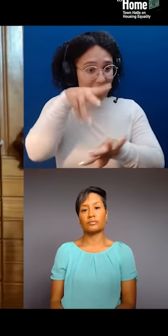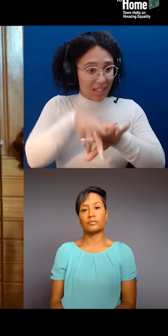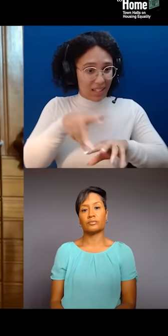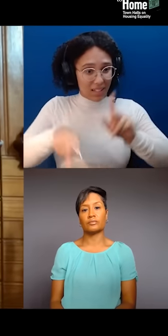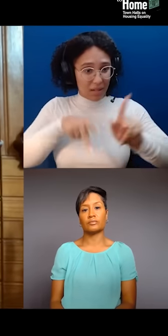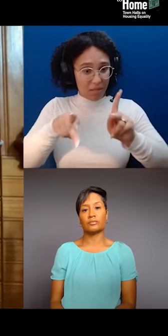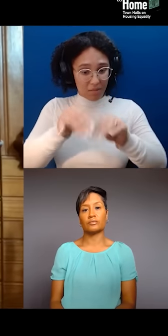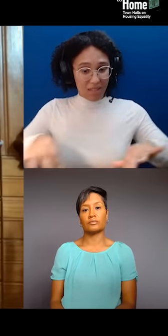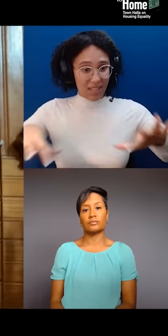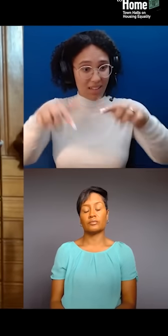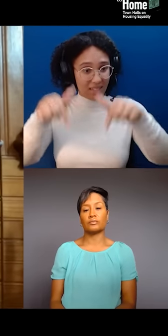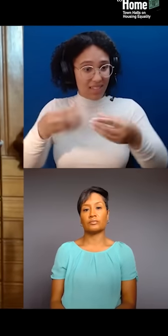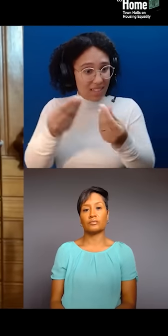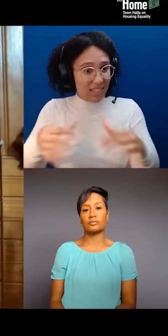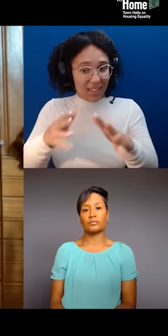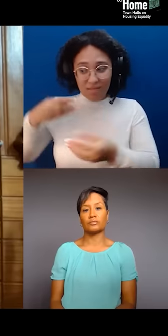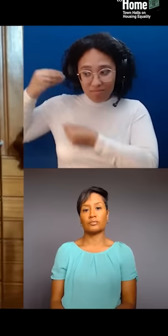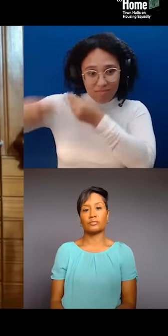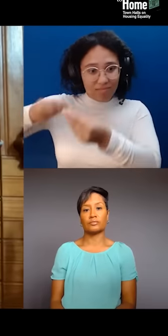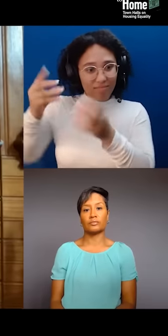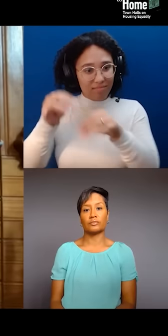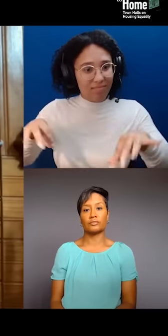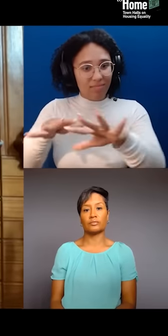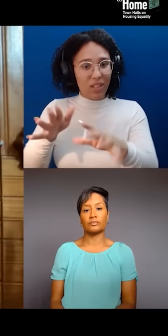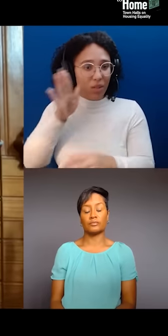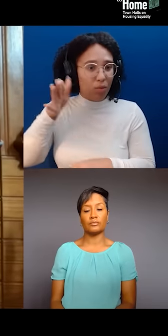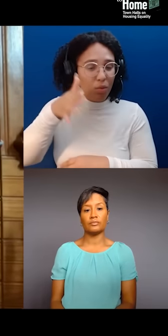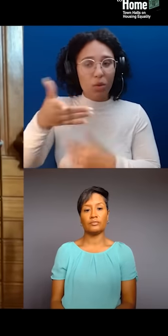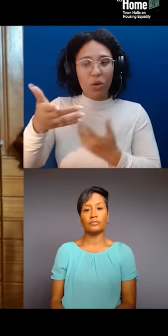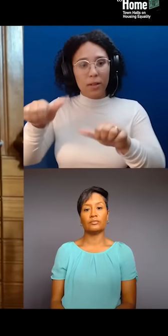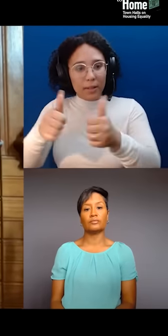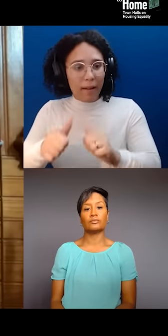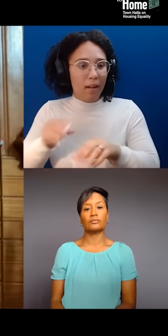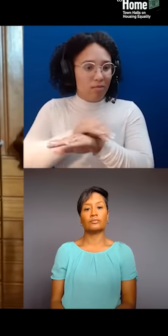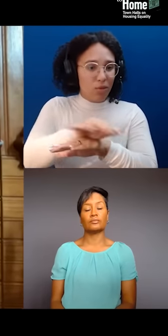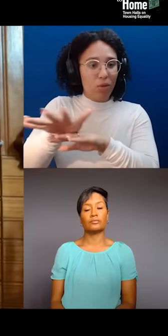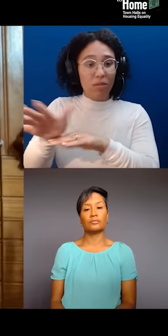and also shape its future. Oftentimes, native folks are spoke of in past tense,